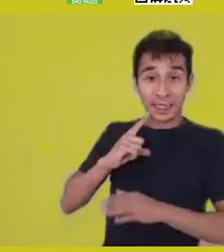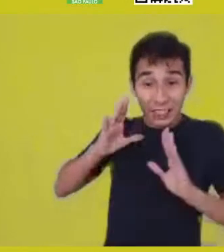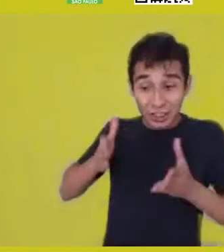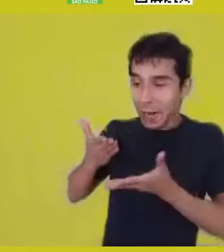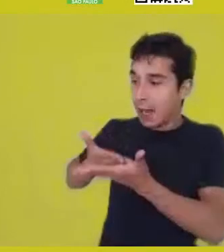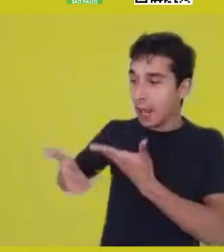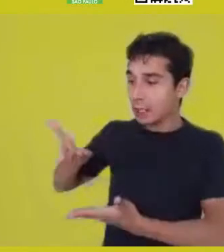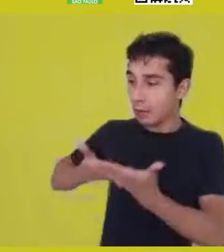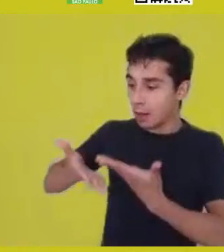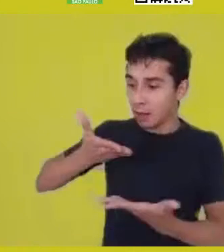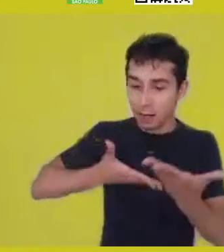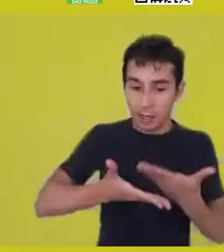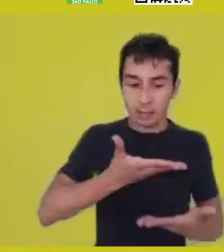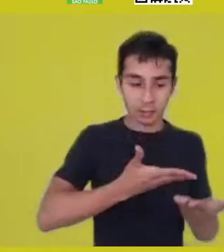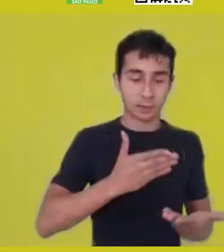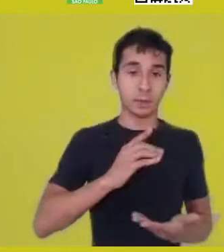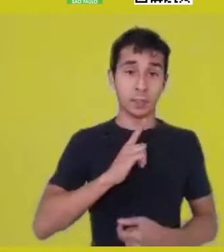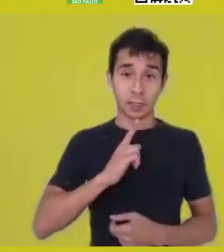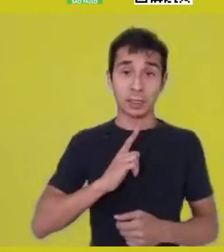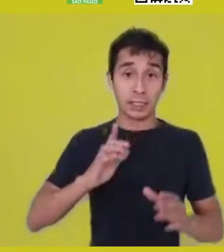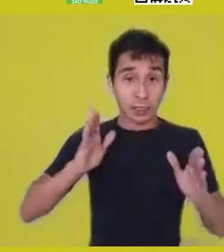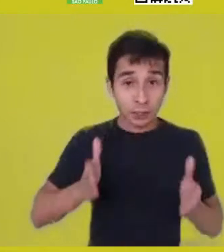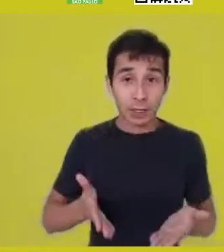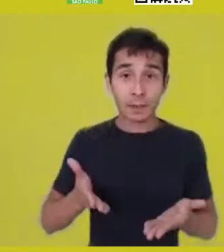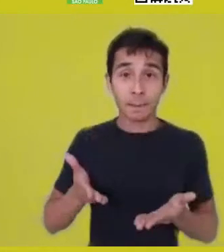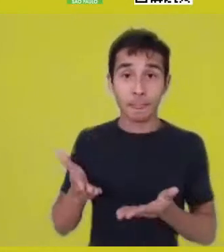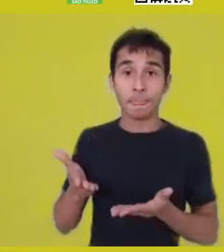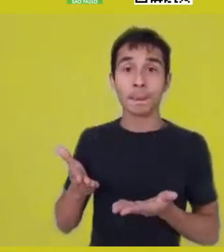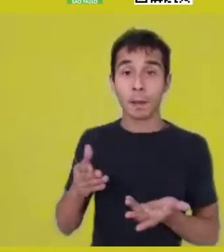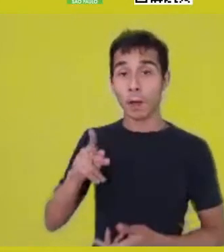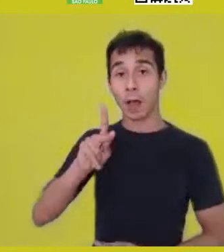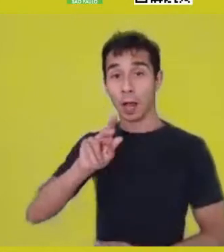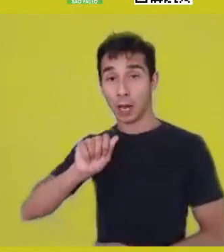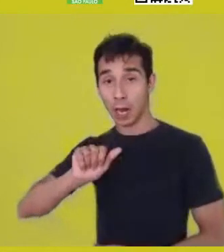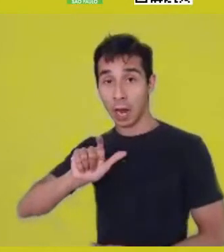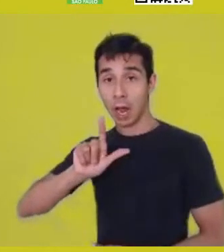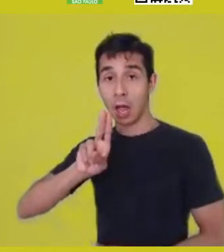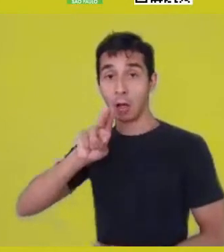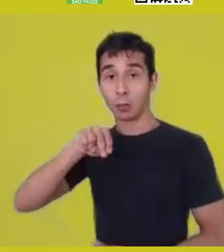Like the relation between Kalunga and non-Kalunga.